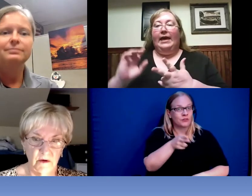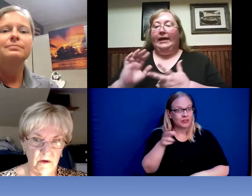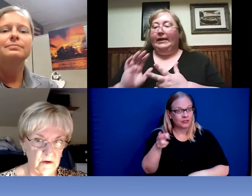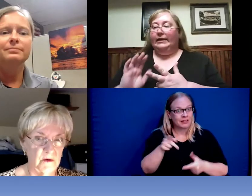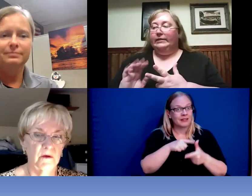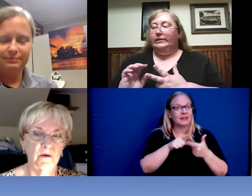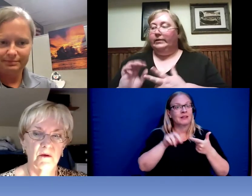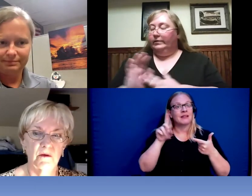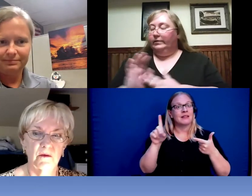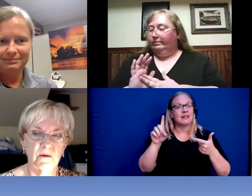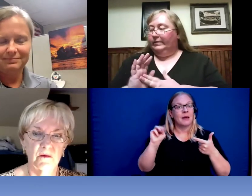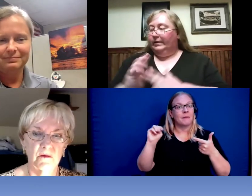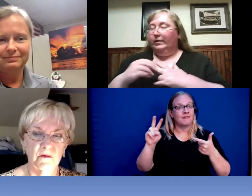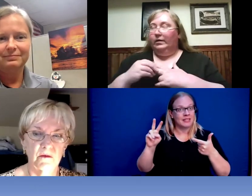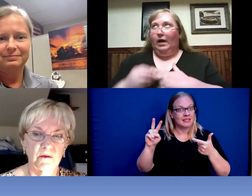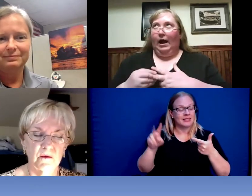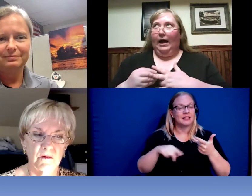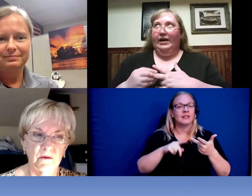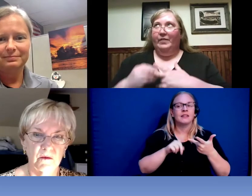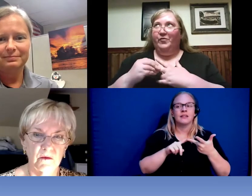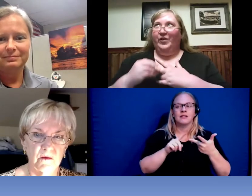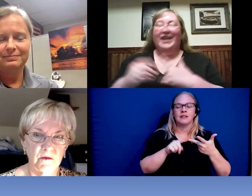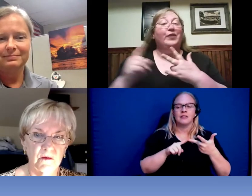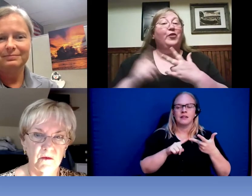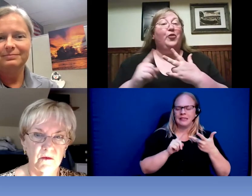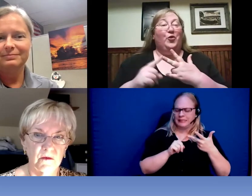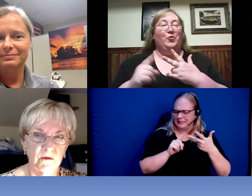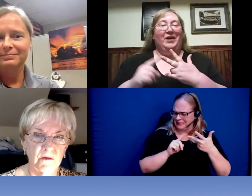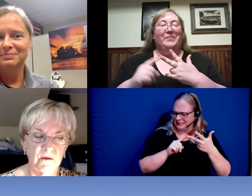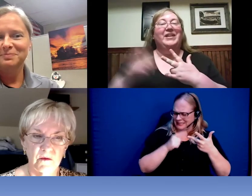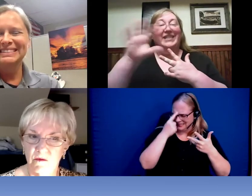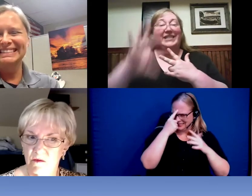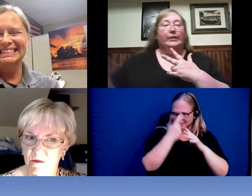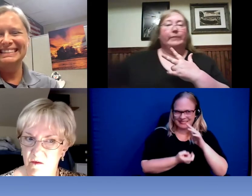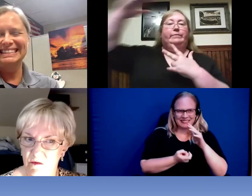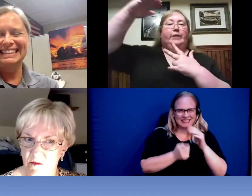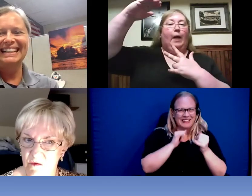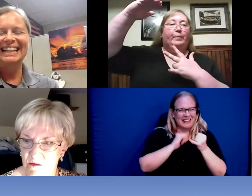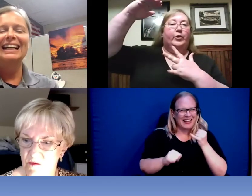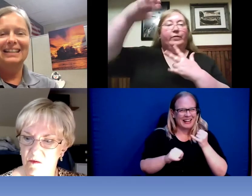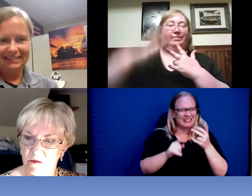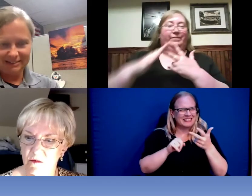I am forgetting the third one but it is the upper